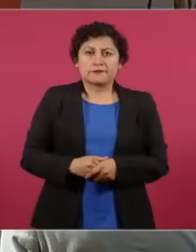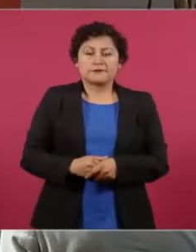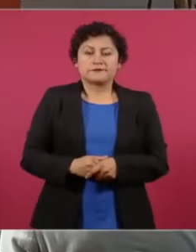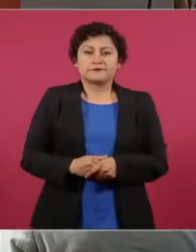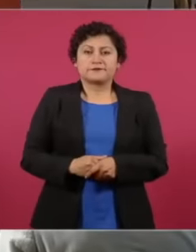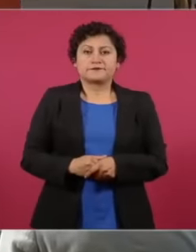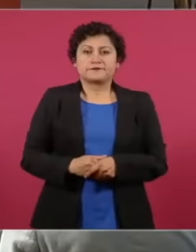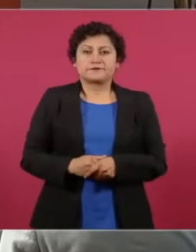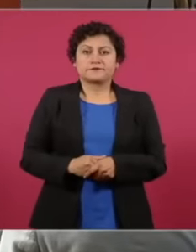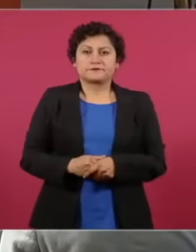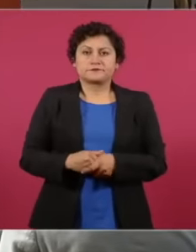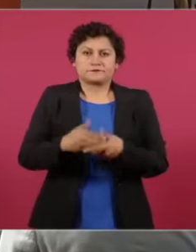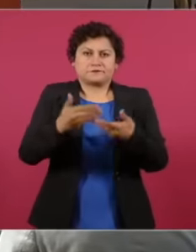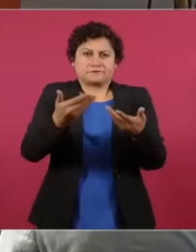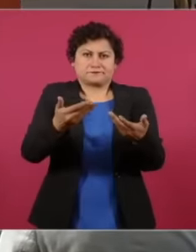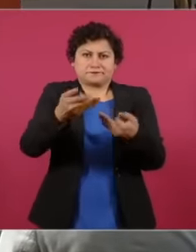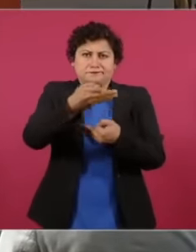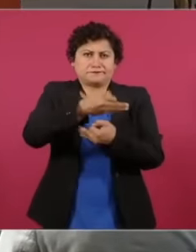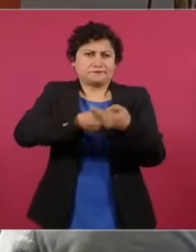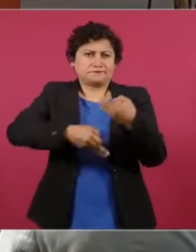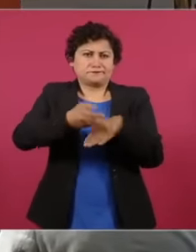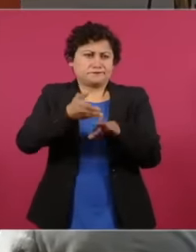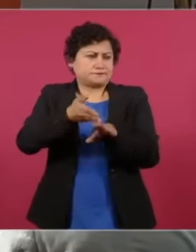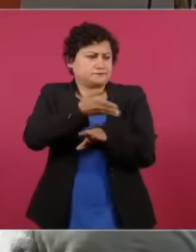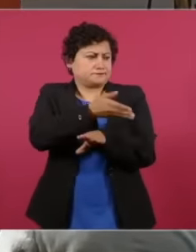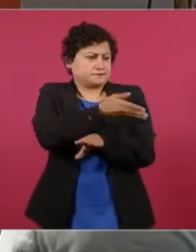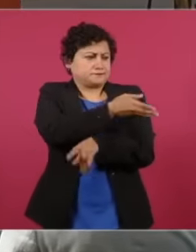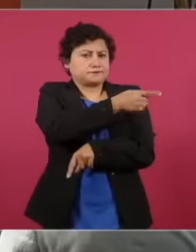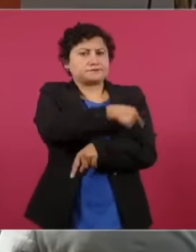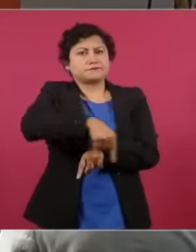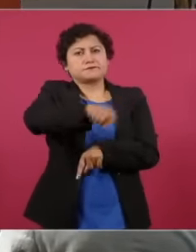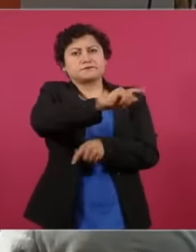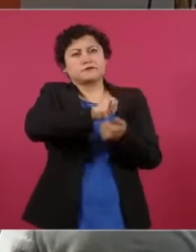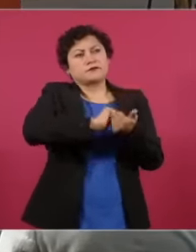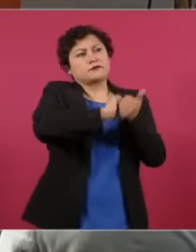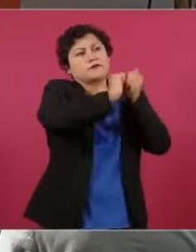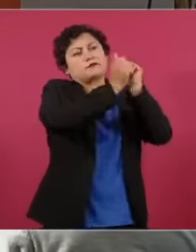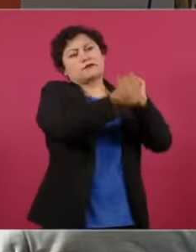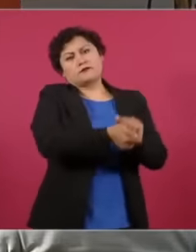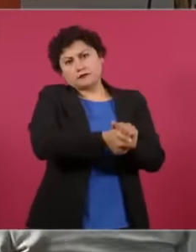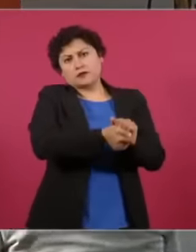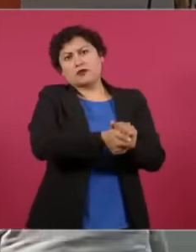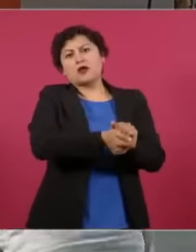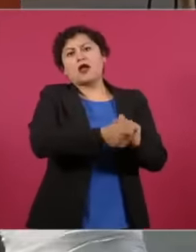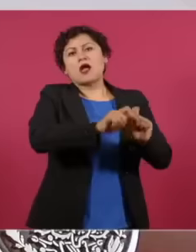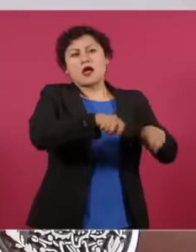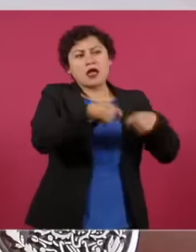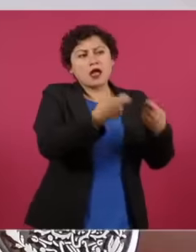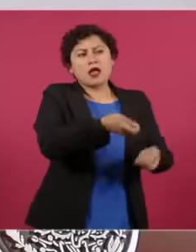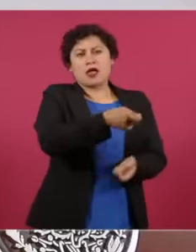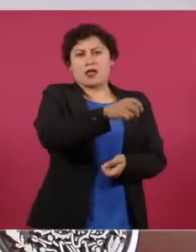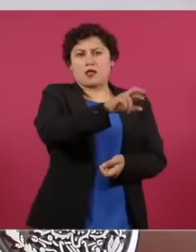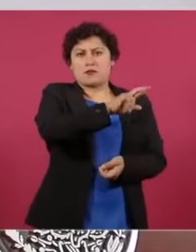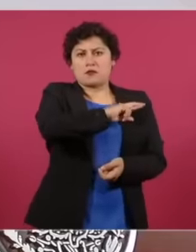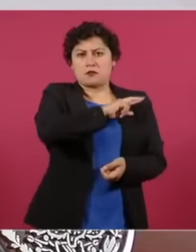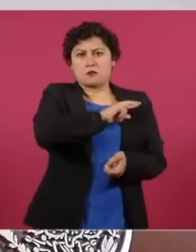all the privatizations, modernity in quotation marks of the neoliberal period, if